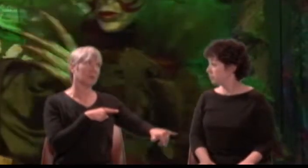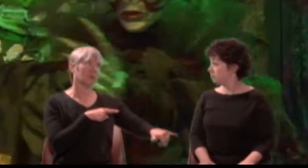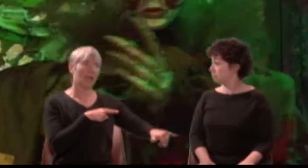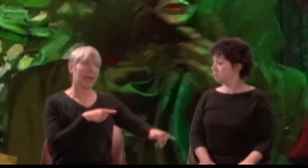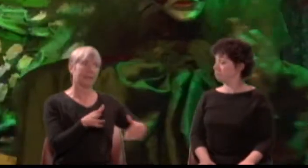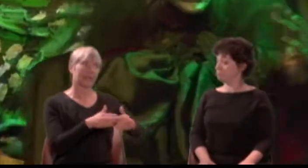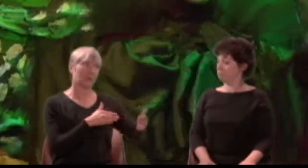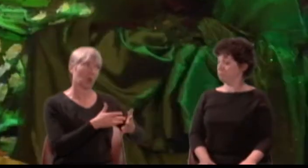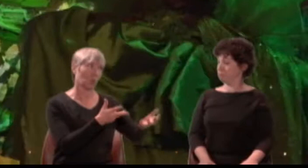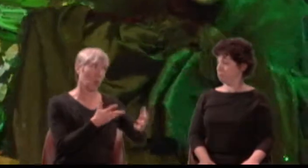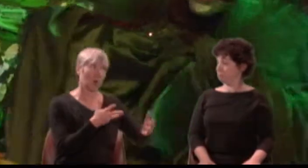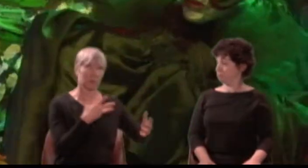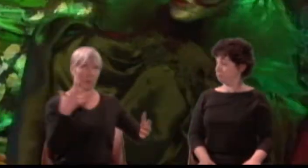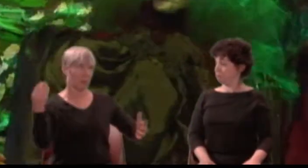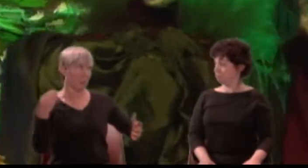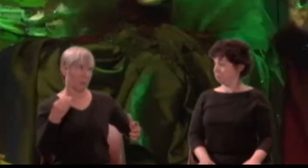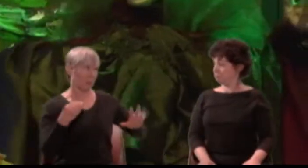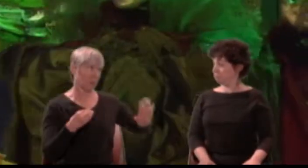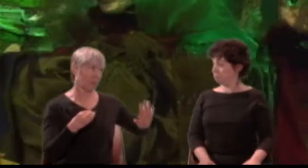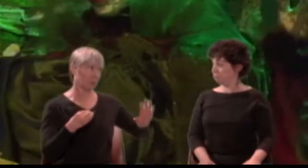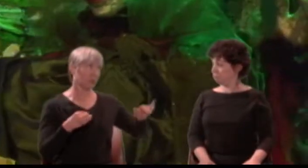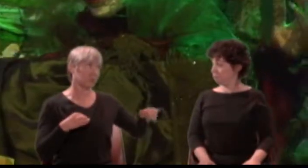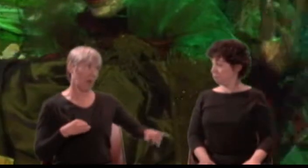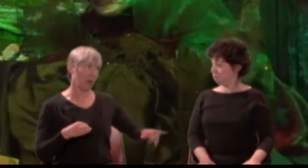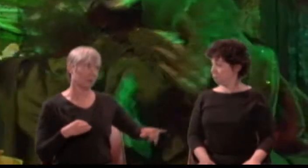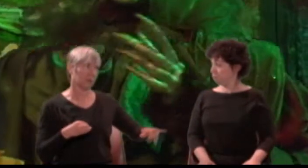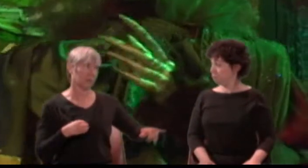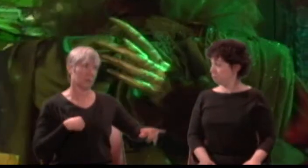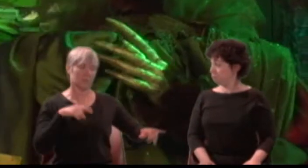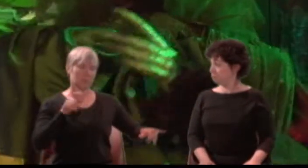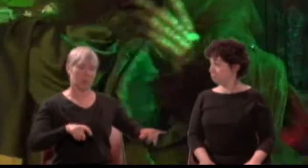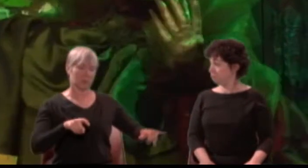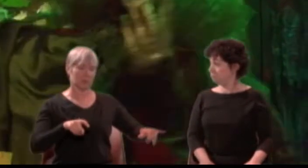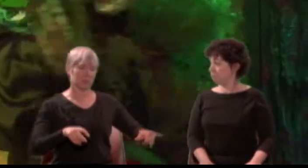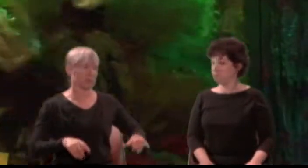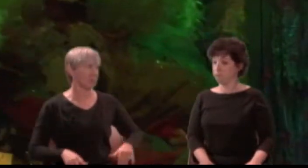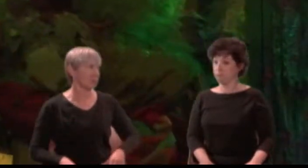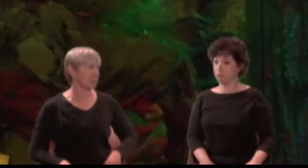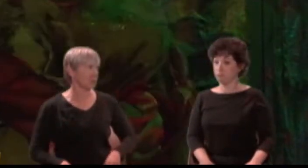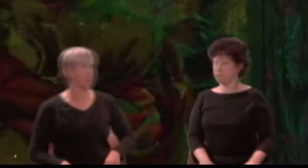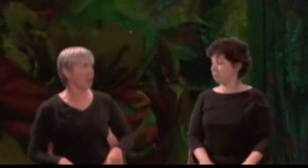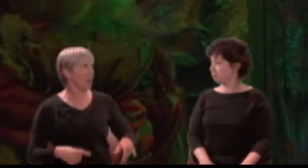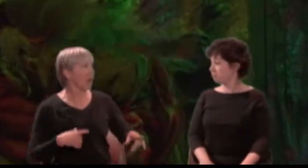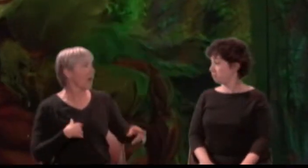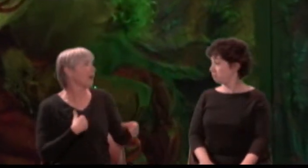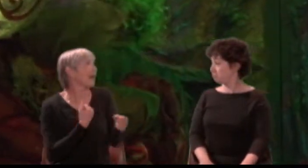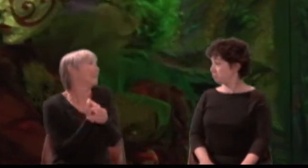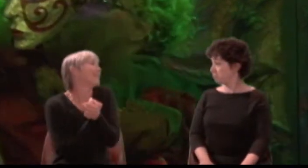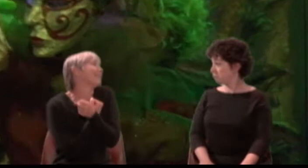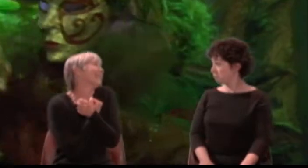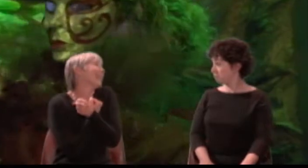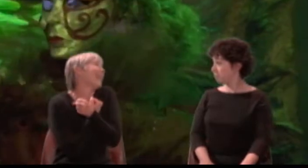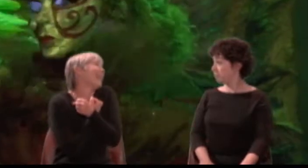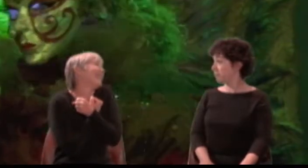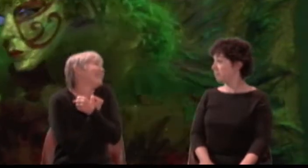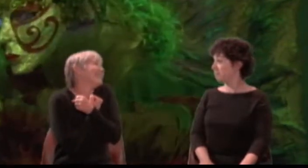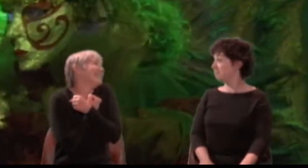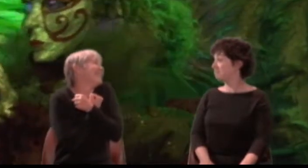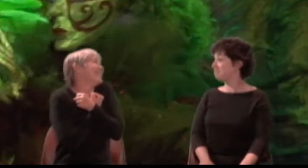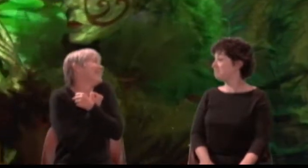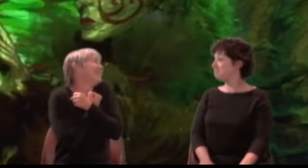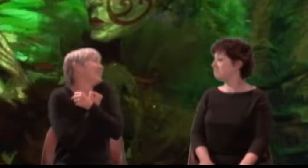I am a spirit of no common rate; And I do love thee; therefore, go with me;